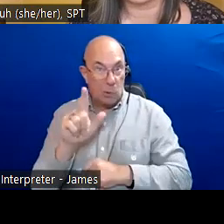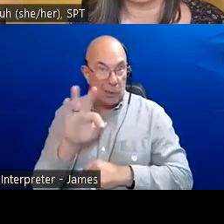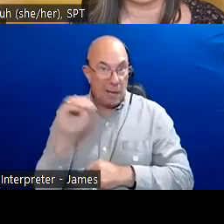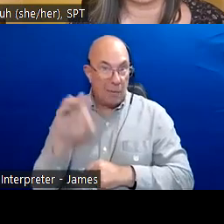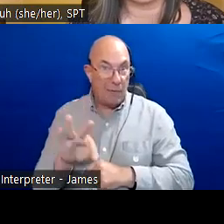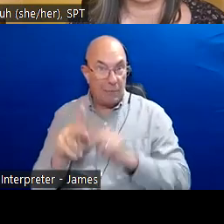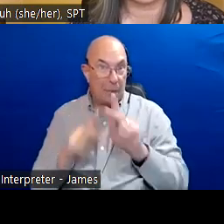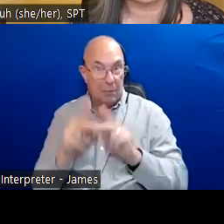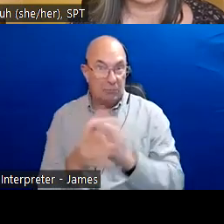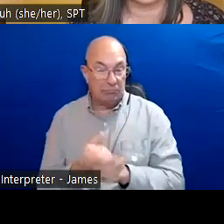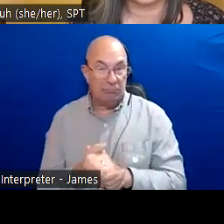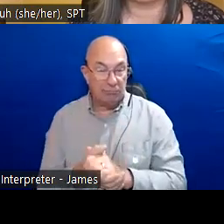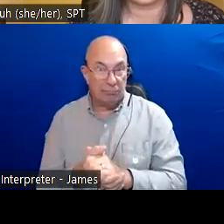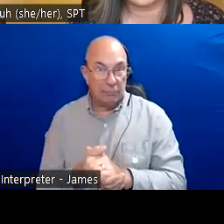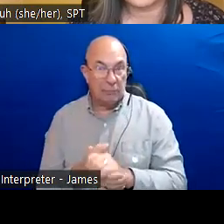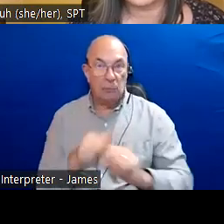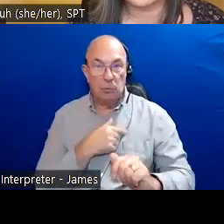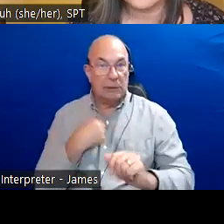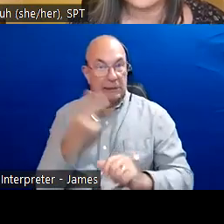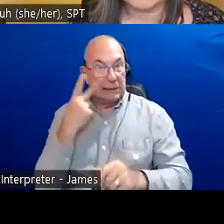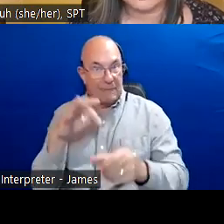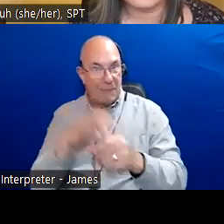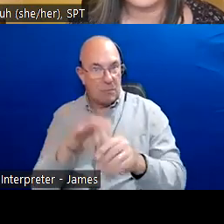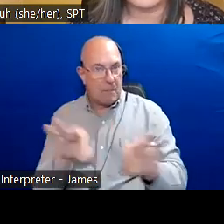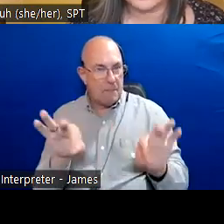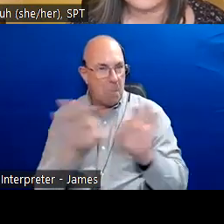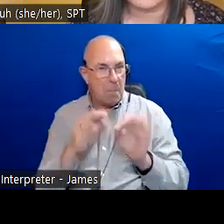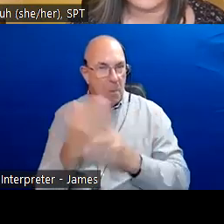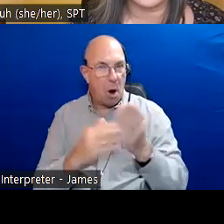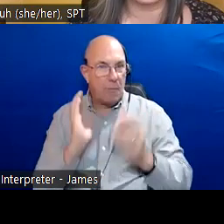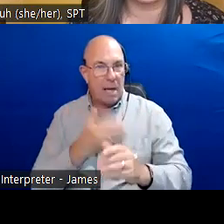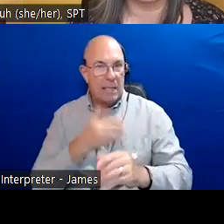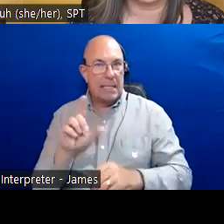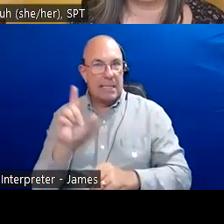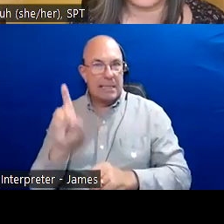are invited into this agreement in the spirit of respect, peace, and friendship.